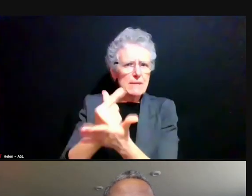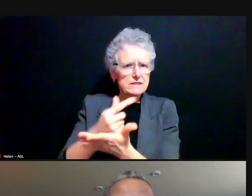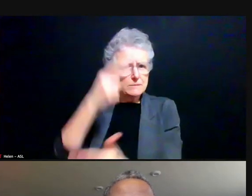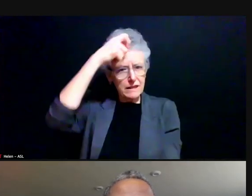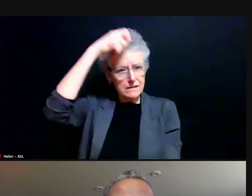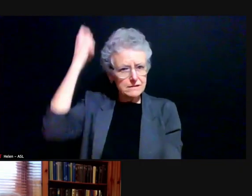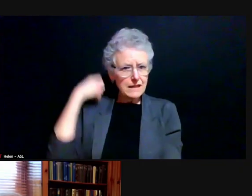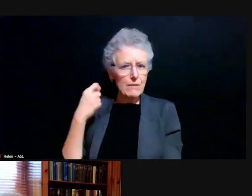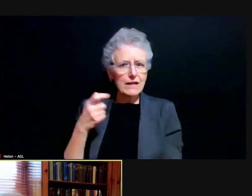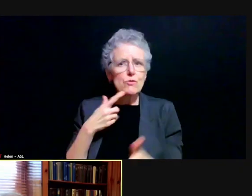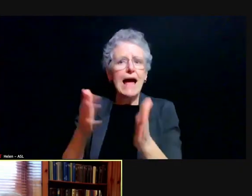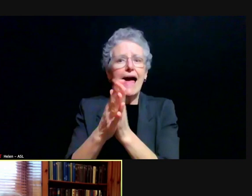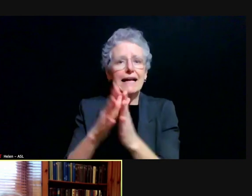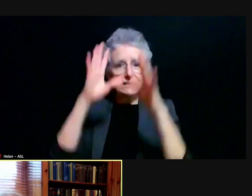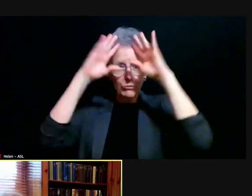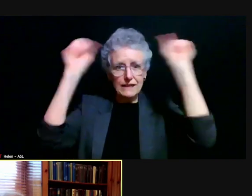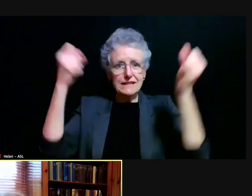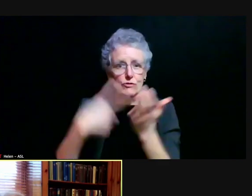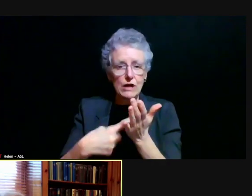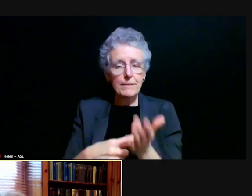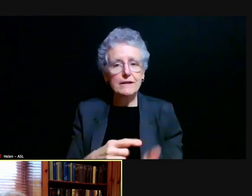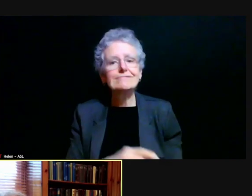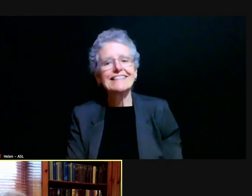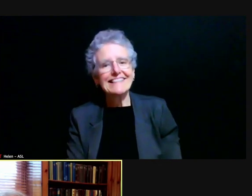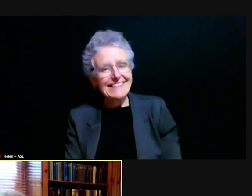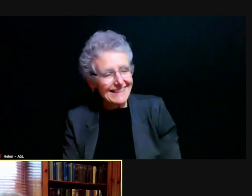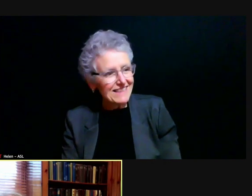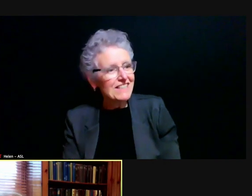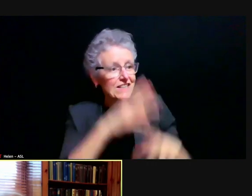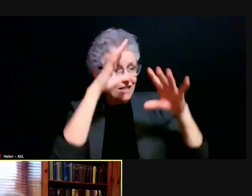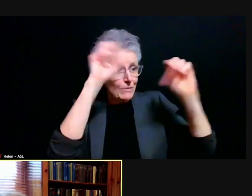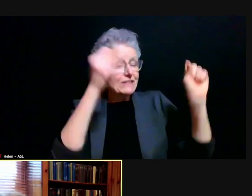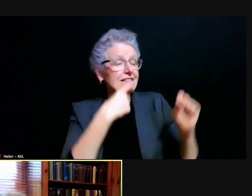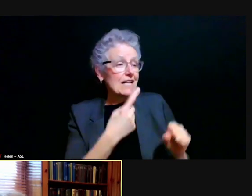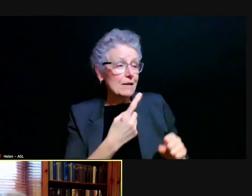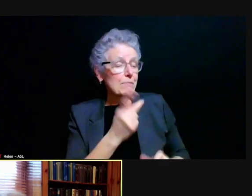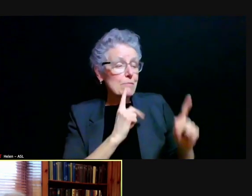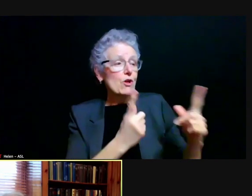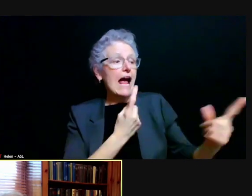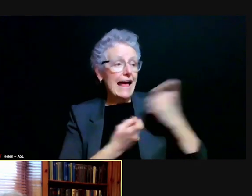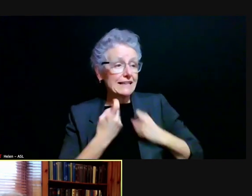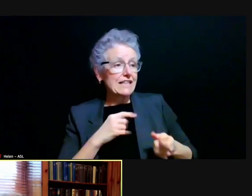[President Russel] You know, we're getting questions that in light of Michigan status